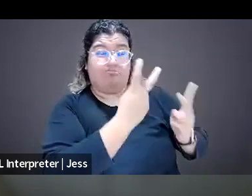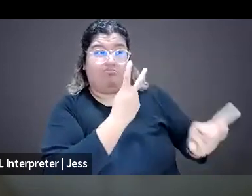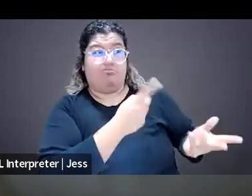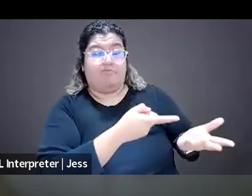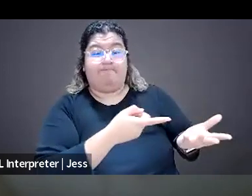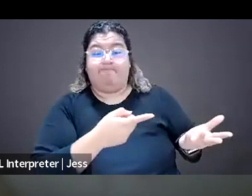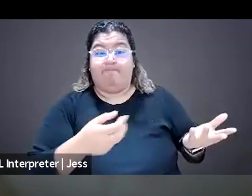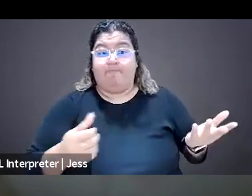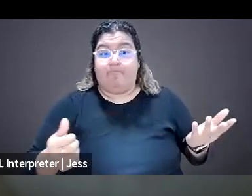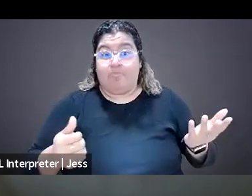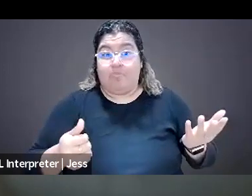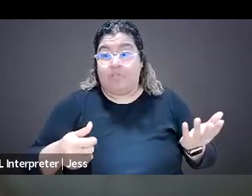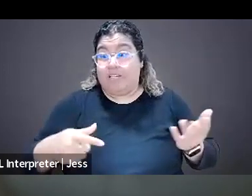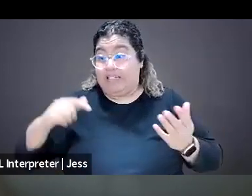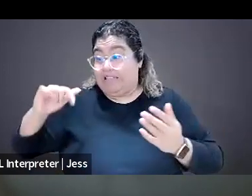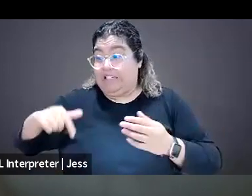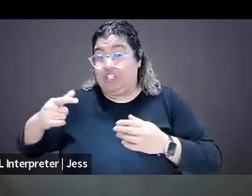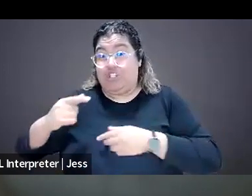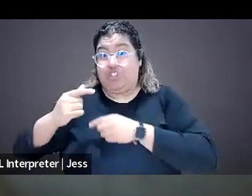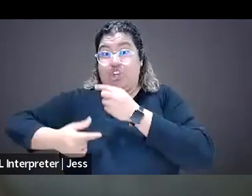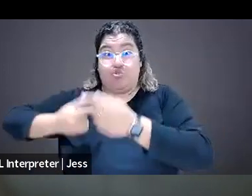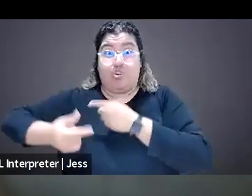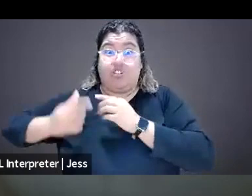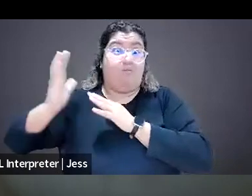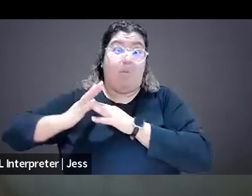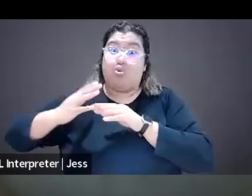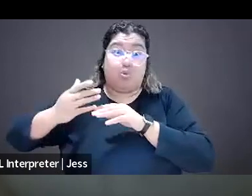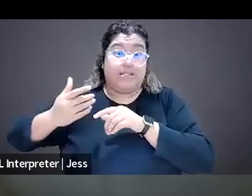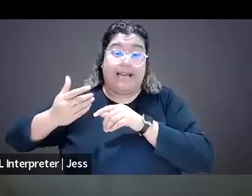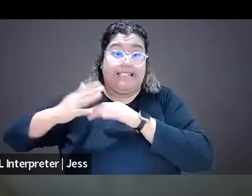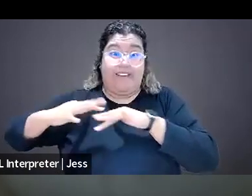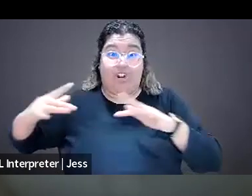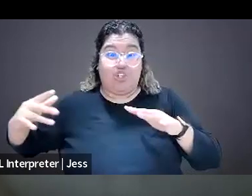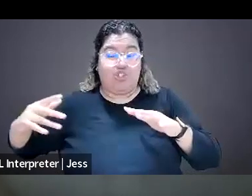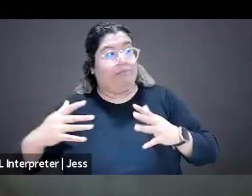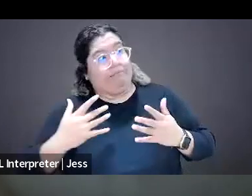the most diverse generation to date. And with that I would wanna say though that